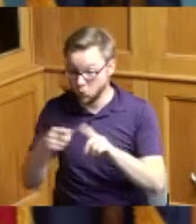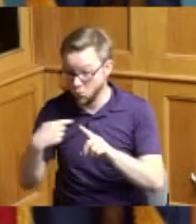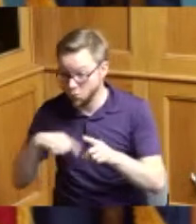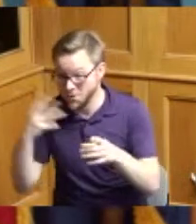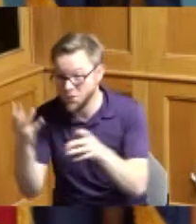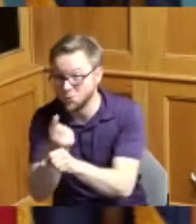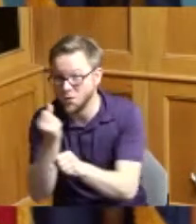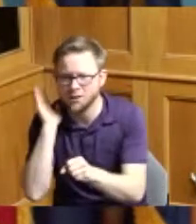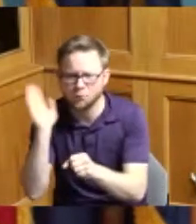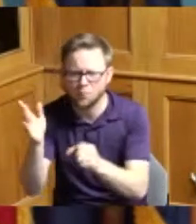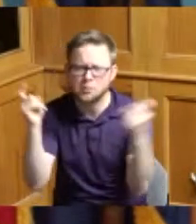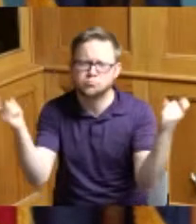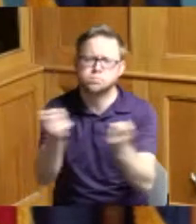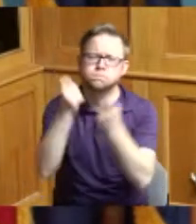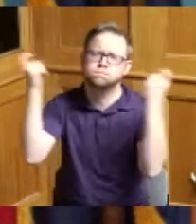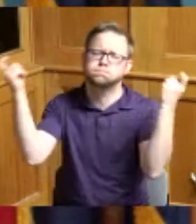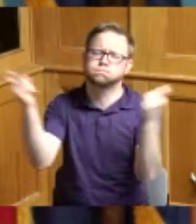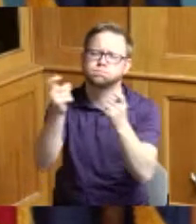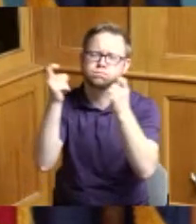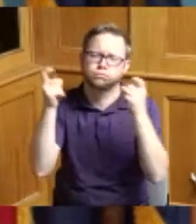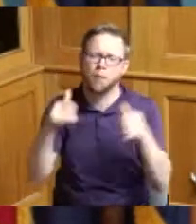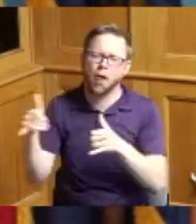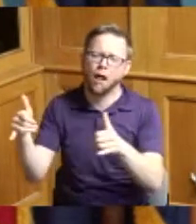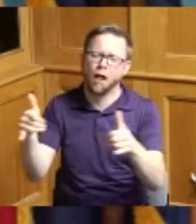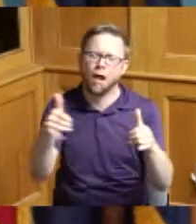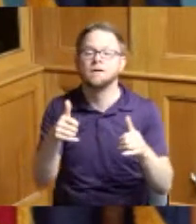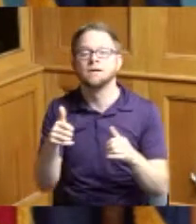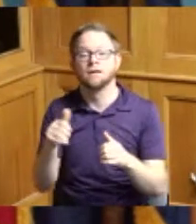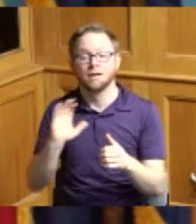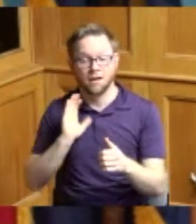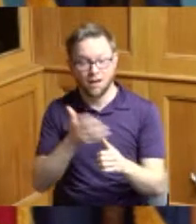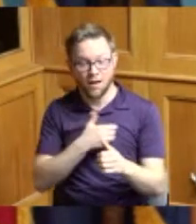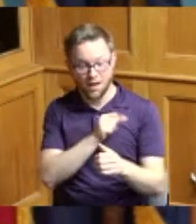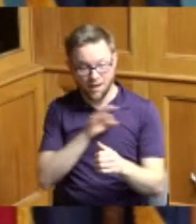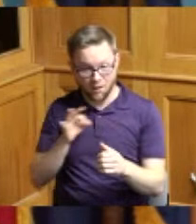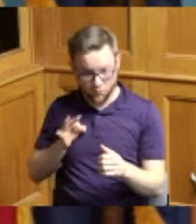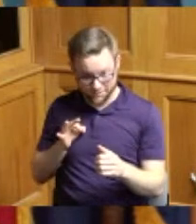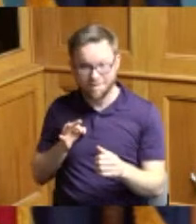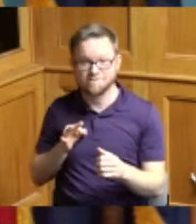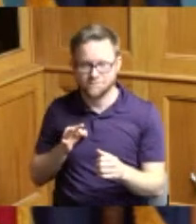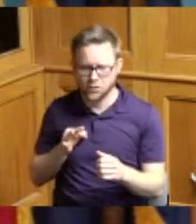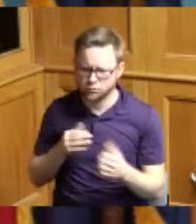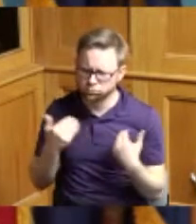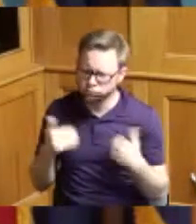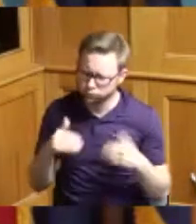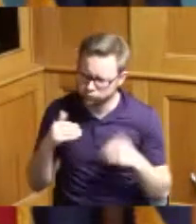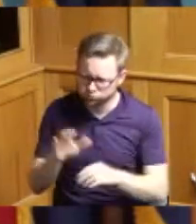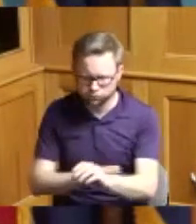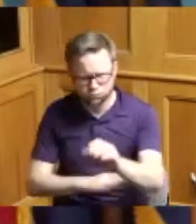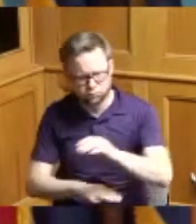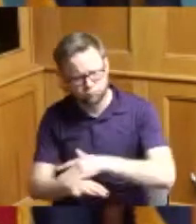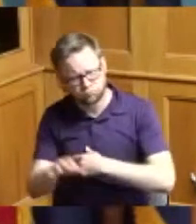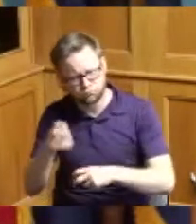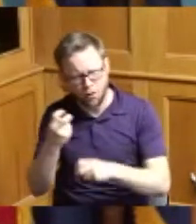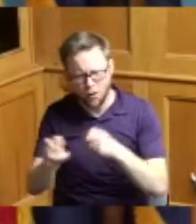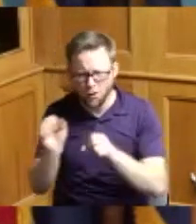and our workers who have worked very hard in this pandemic it's been a tough